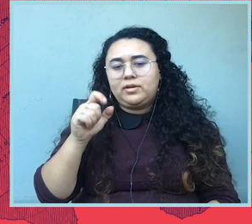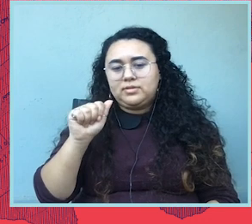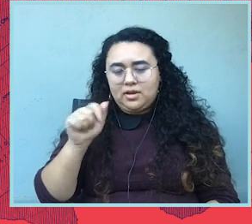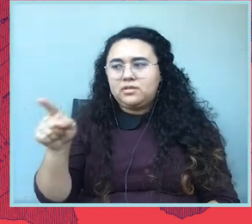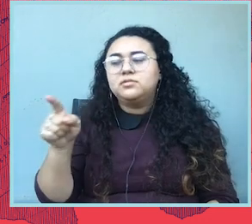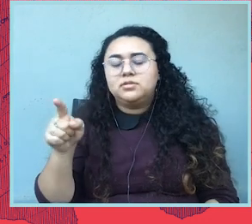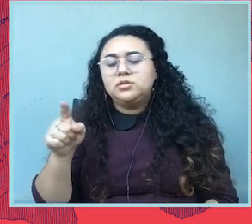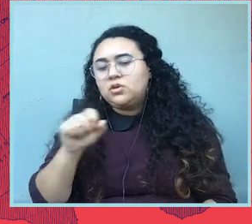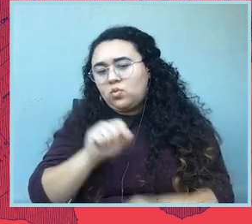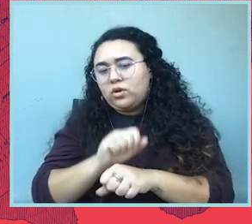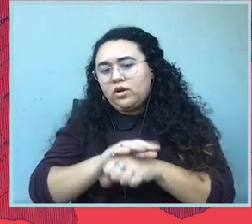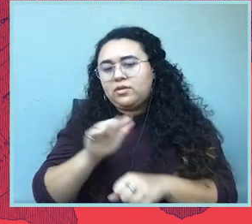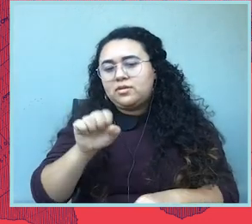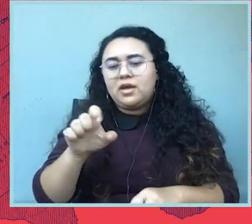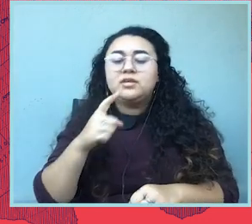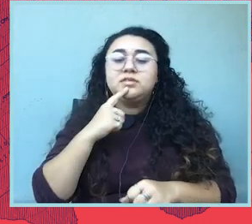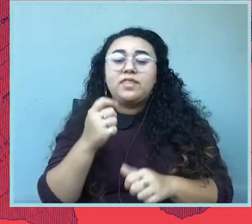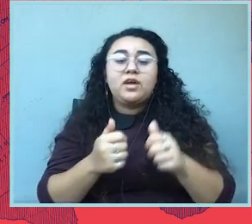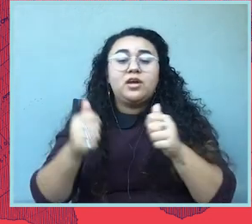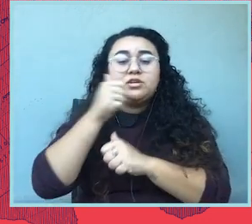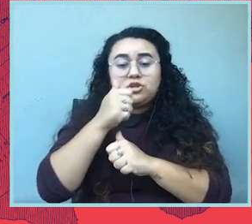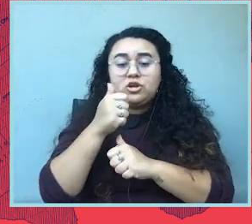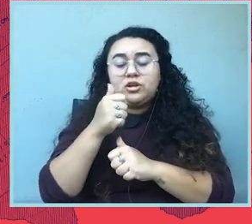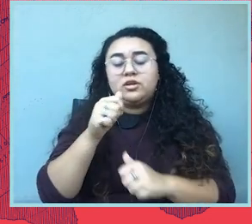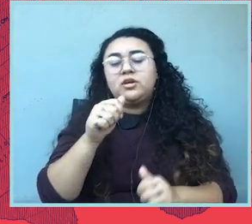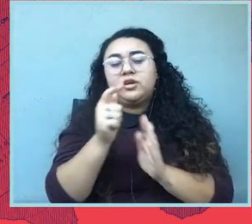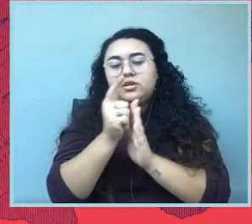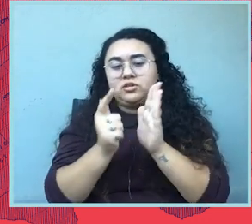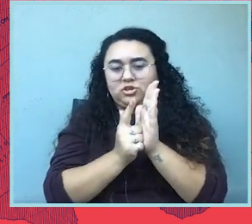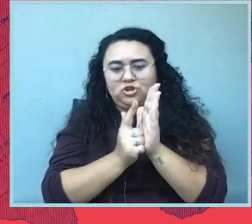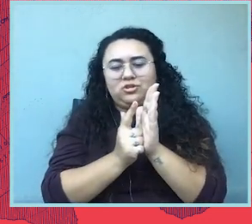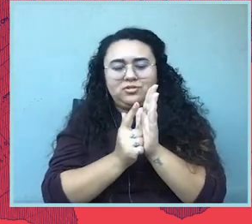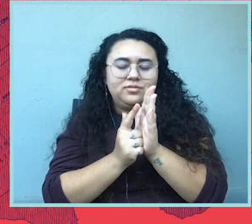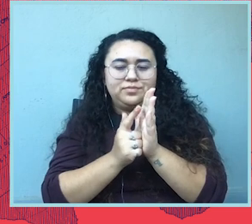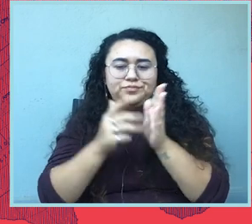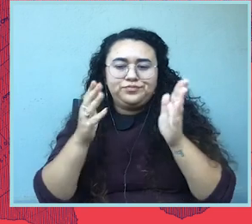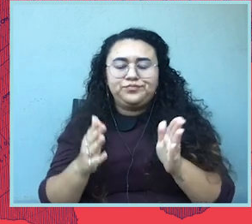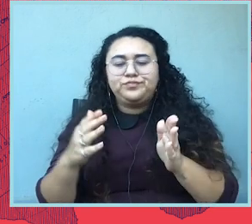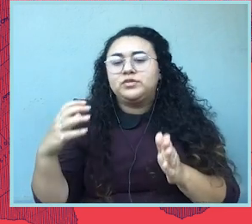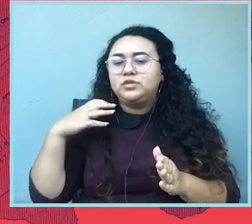the attorney general in Kentucky can intervene in our case at the last minute to overturn